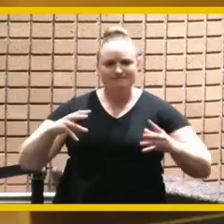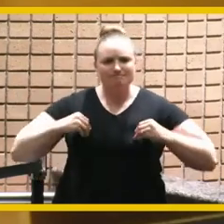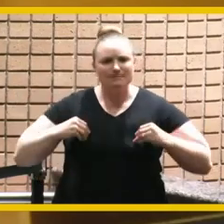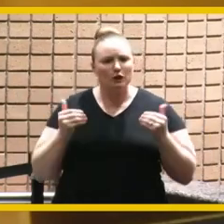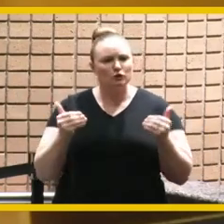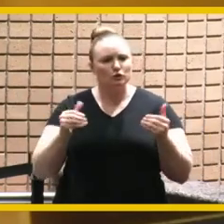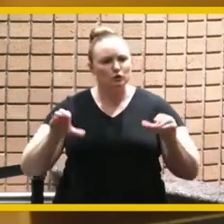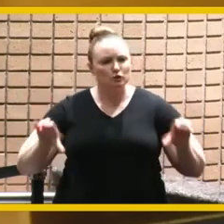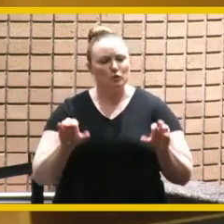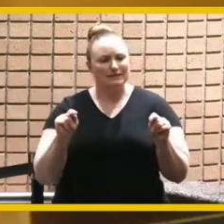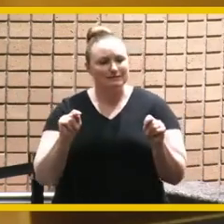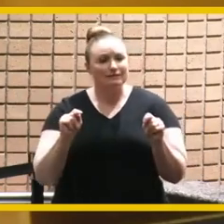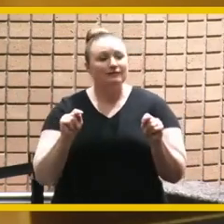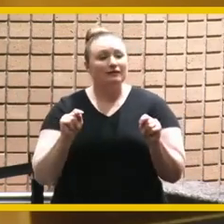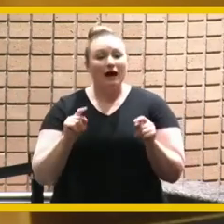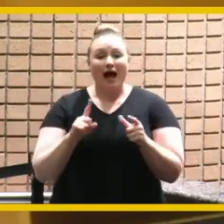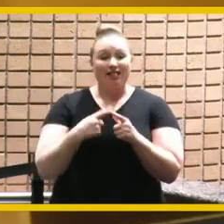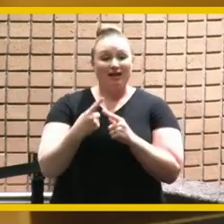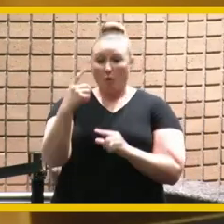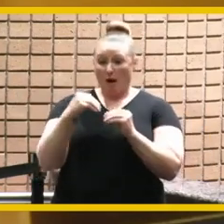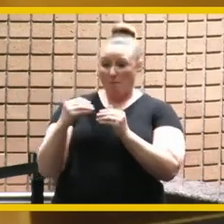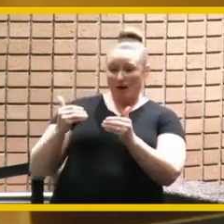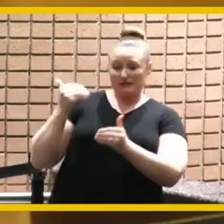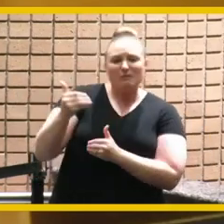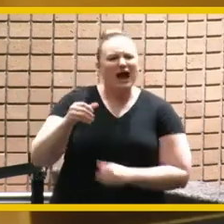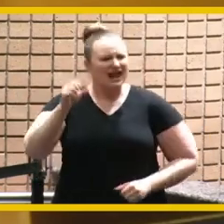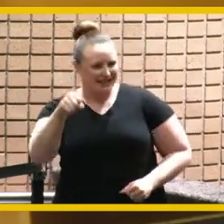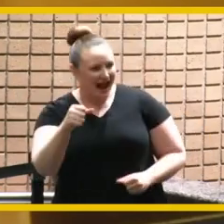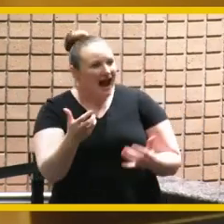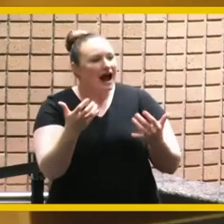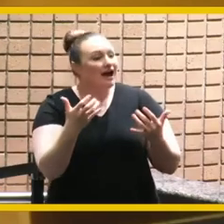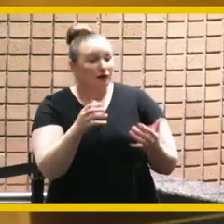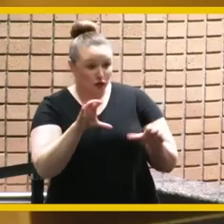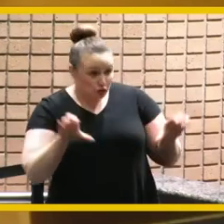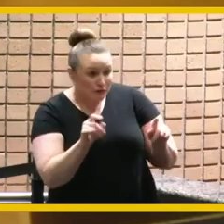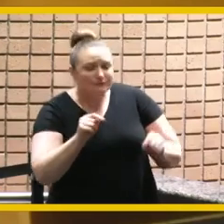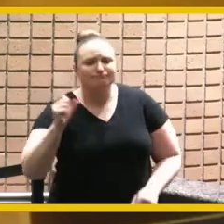and then you went one step further and said yeah not only let's do it let's get it ready for me